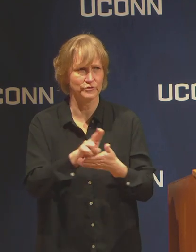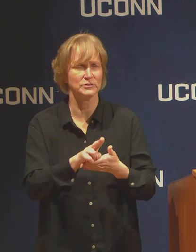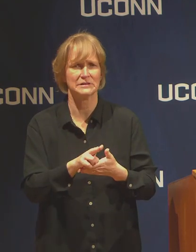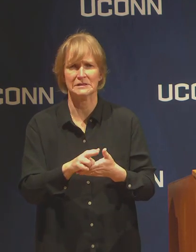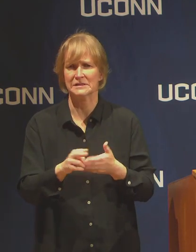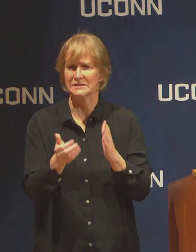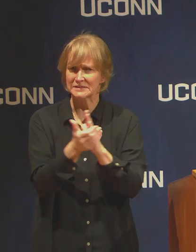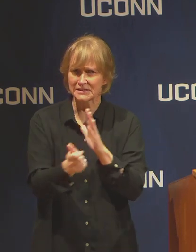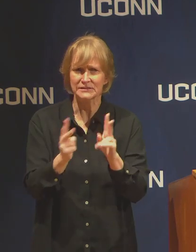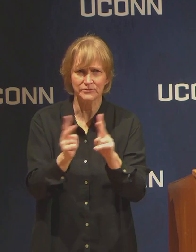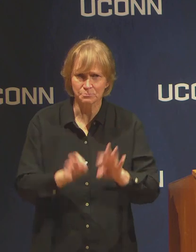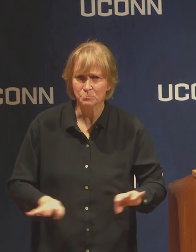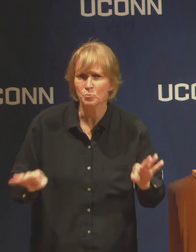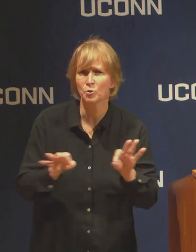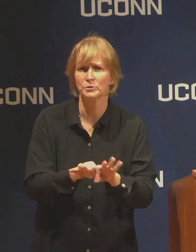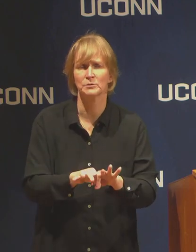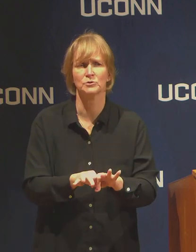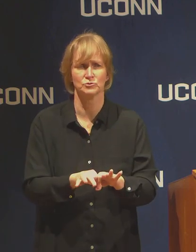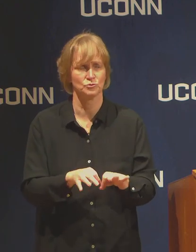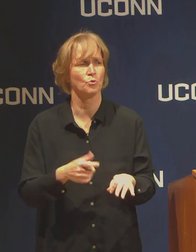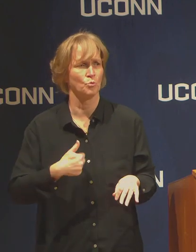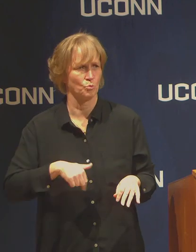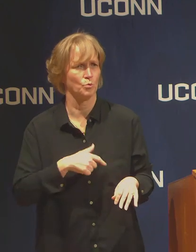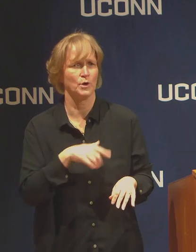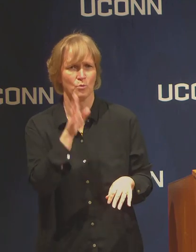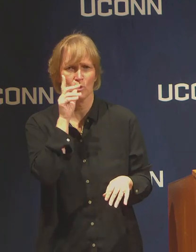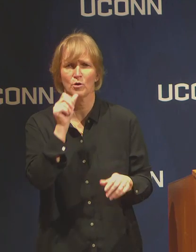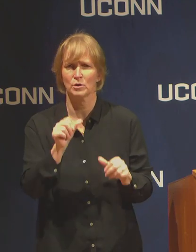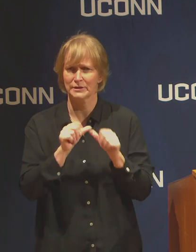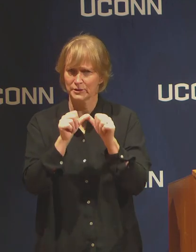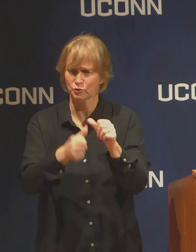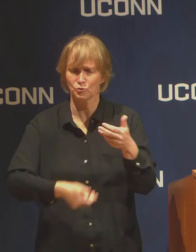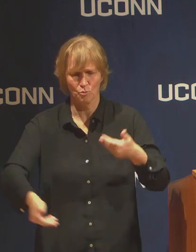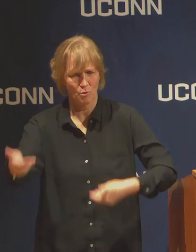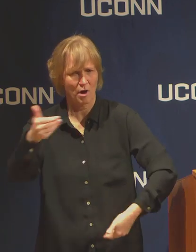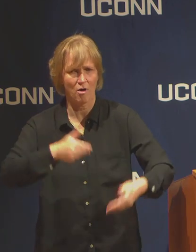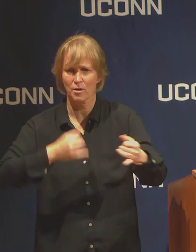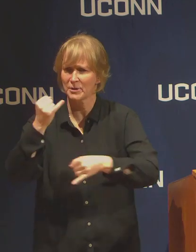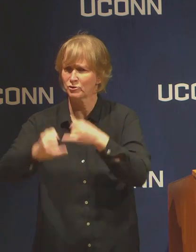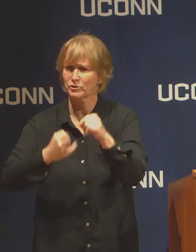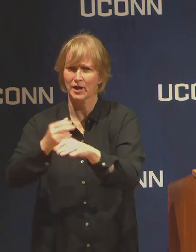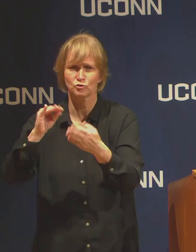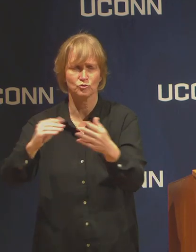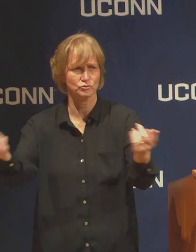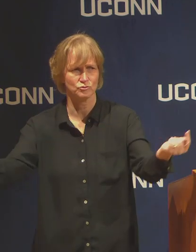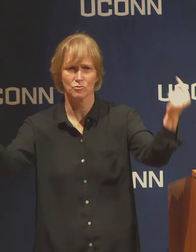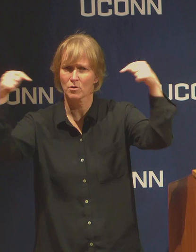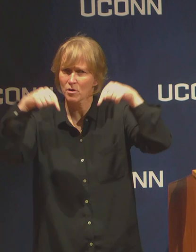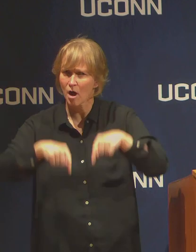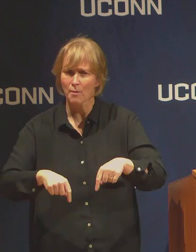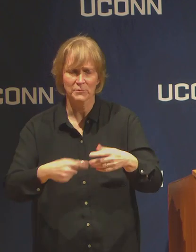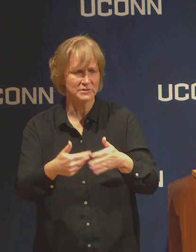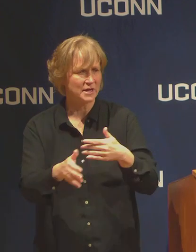So, we will continue to welcome international students no matter whether you are exchange students,